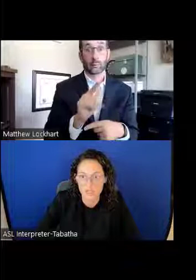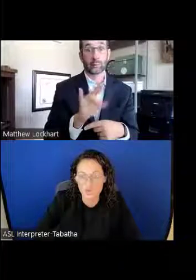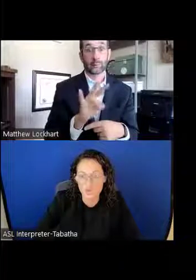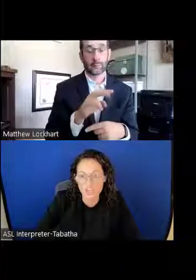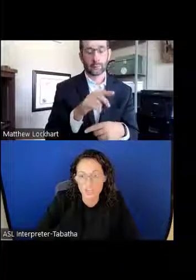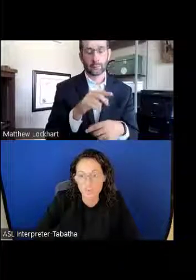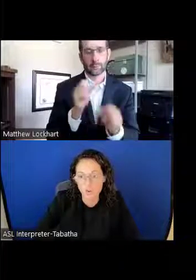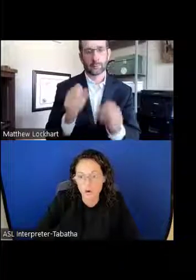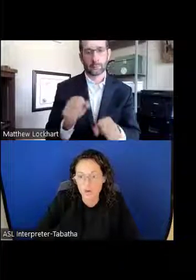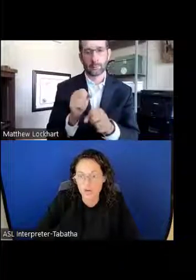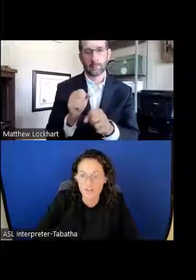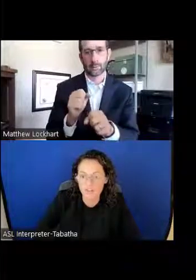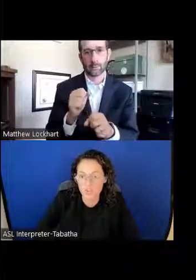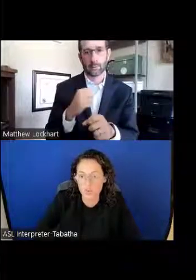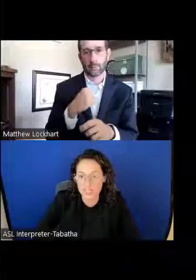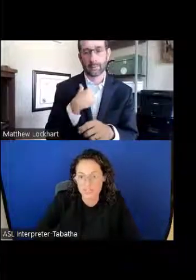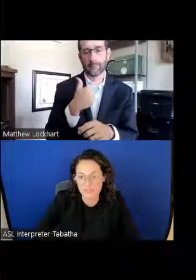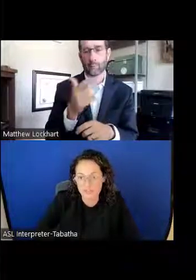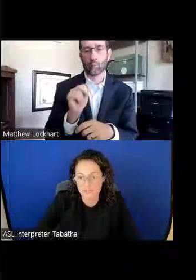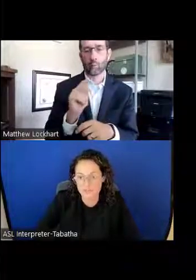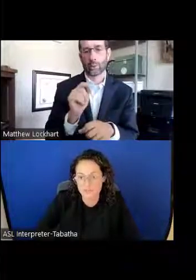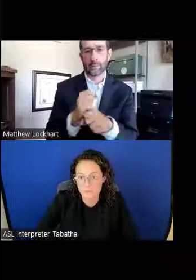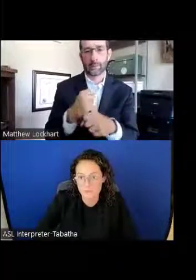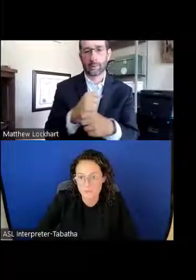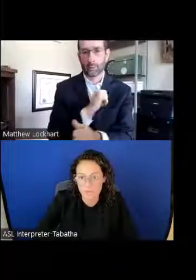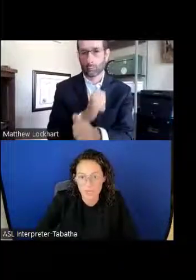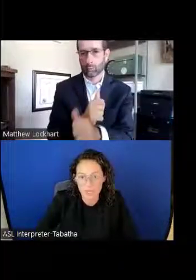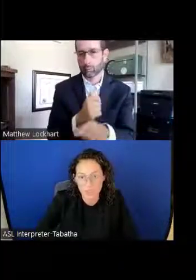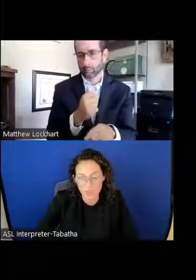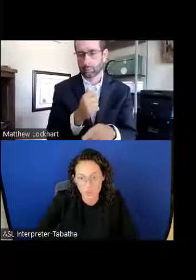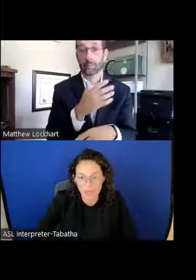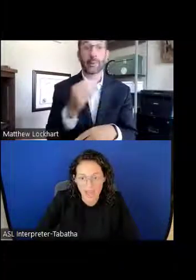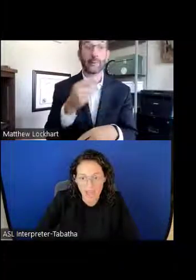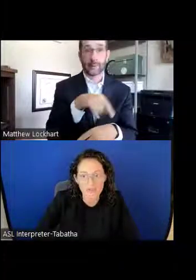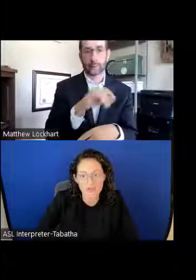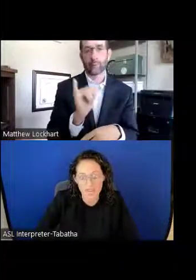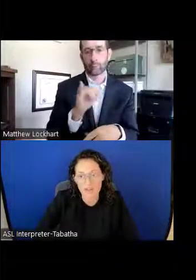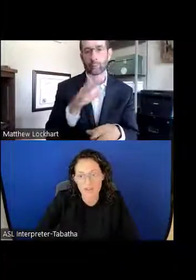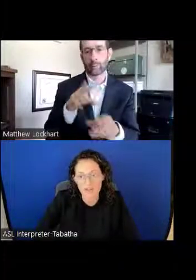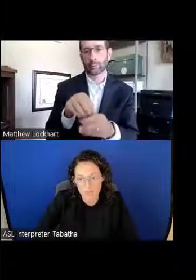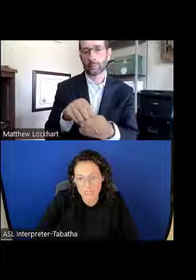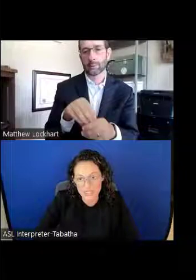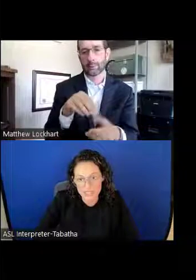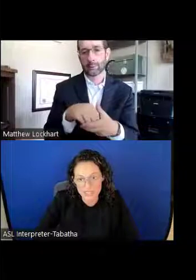So 24 of the 27 do have grant authorities,